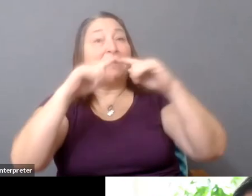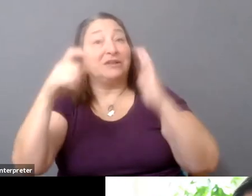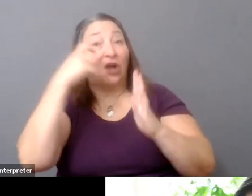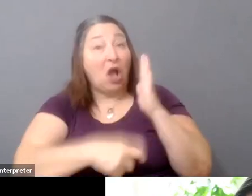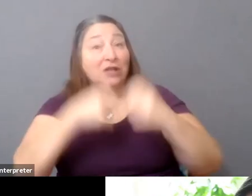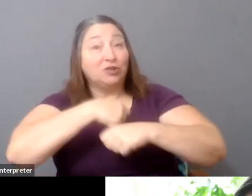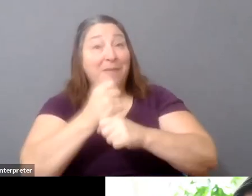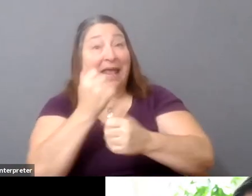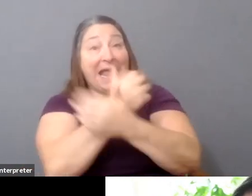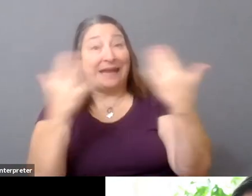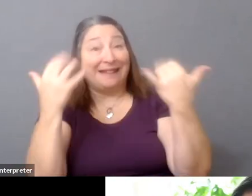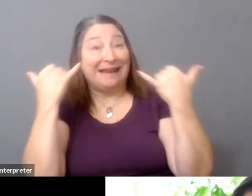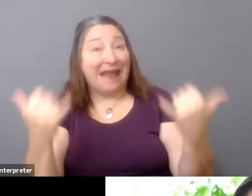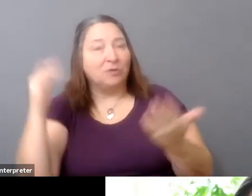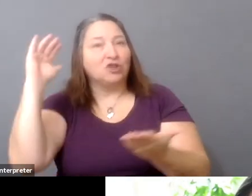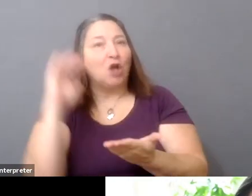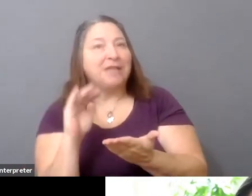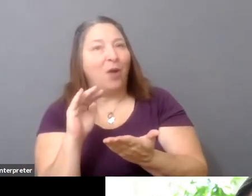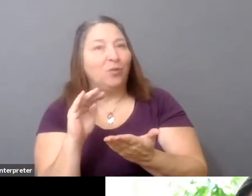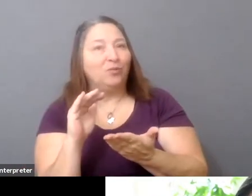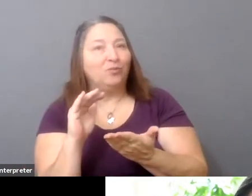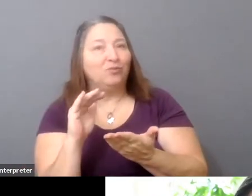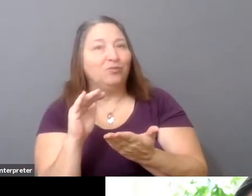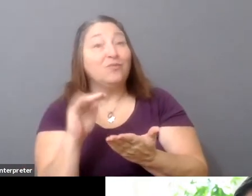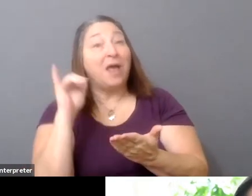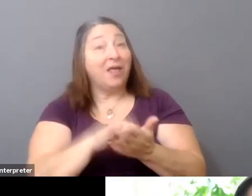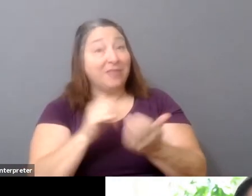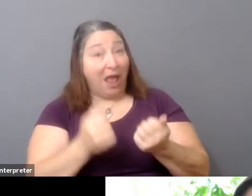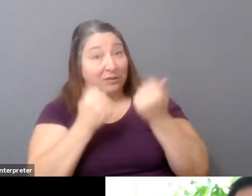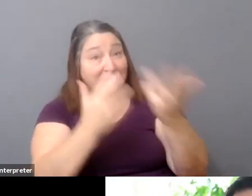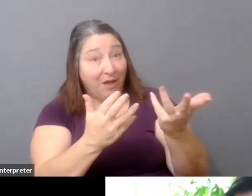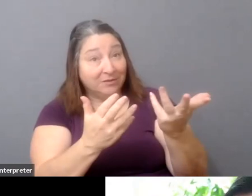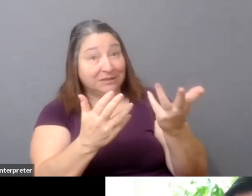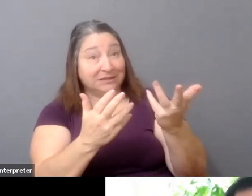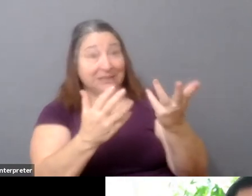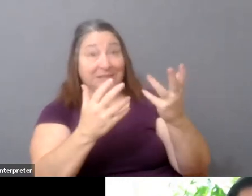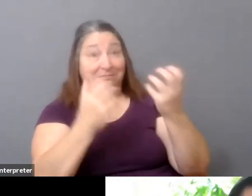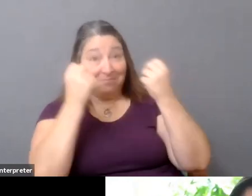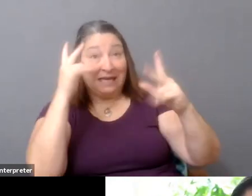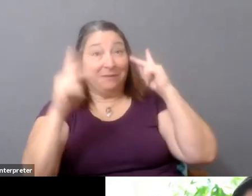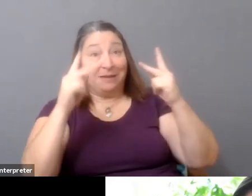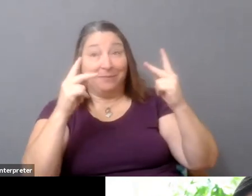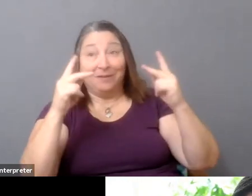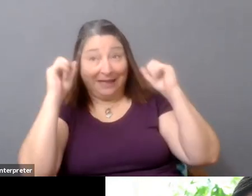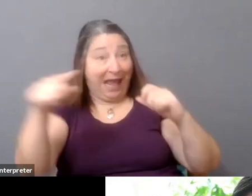has actually gone down. And what that results in is an explosion, which is creatively wonderful, but it also means that there's